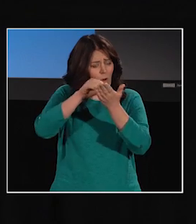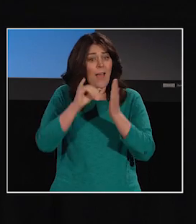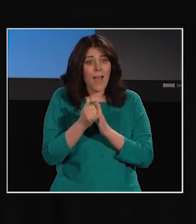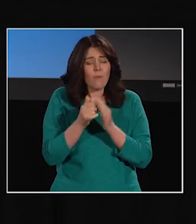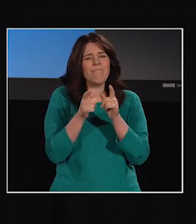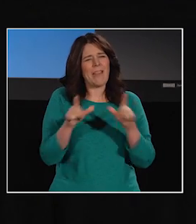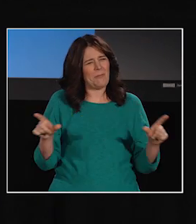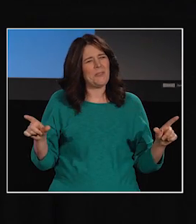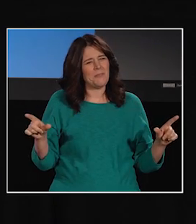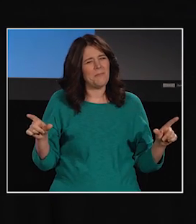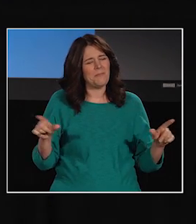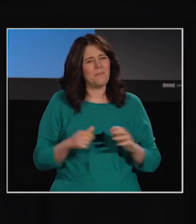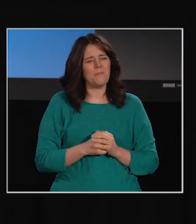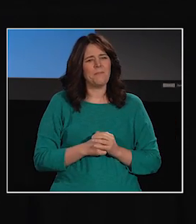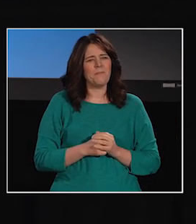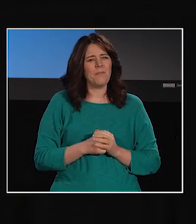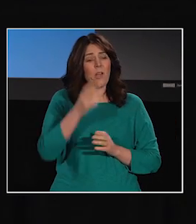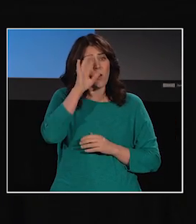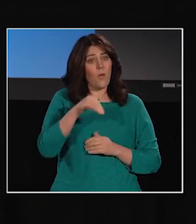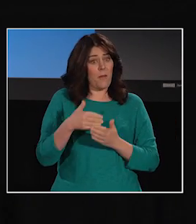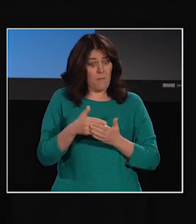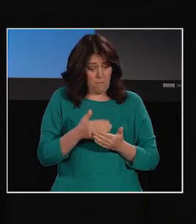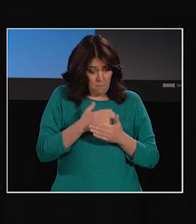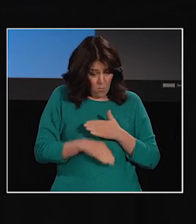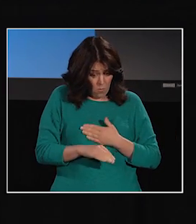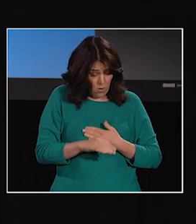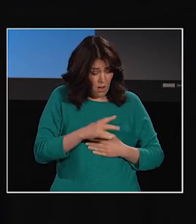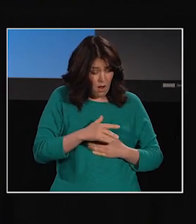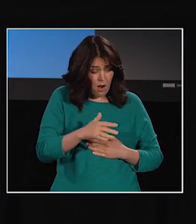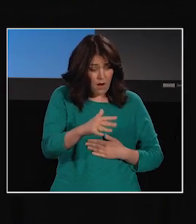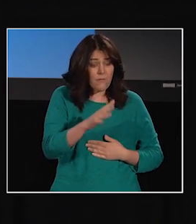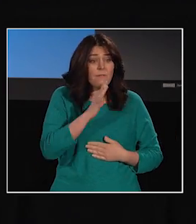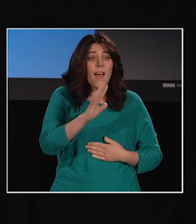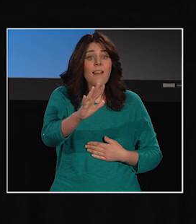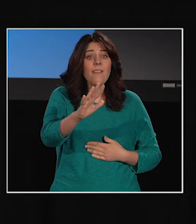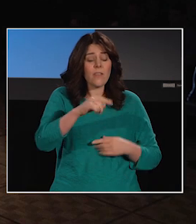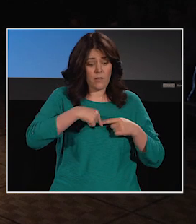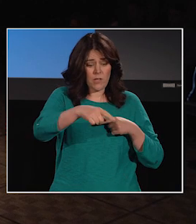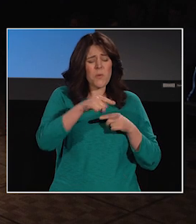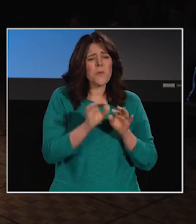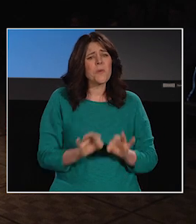During the first five years of a child's life, it is the most important time for the brain